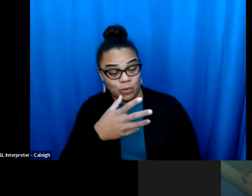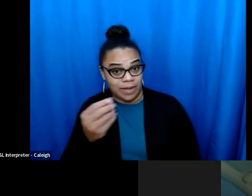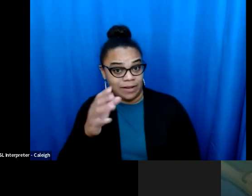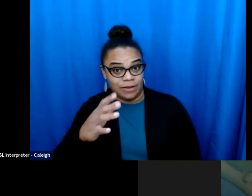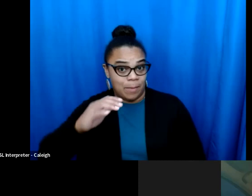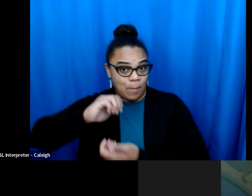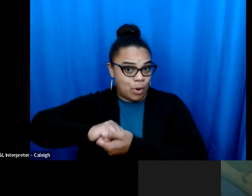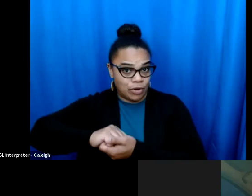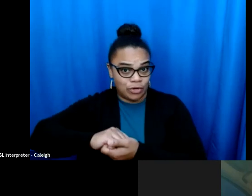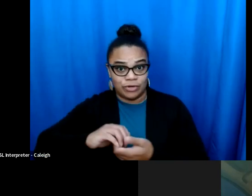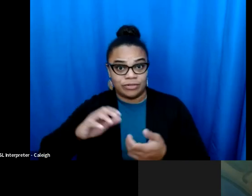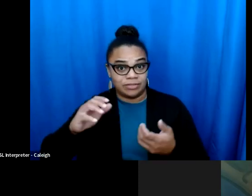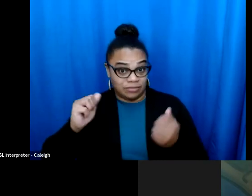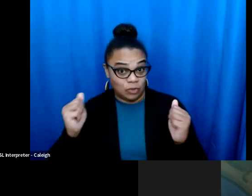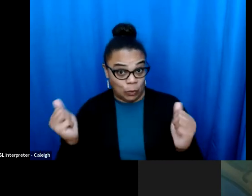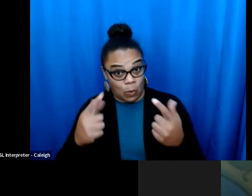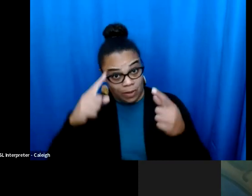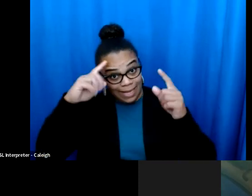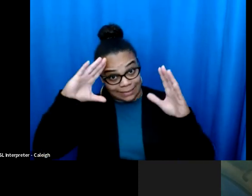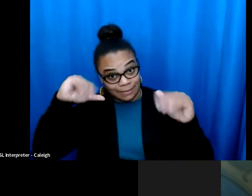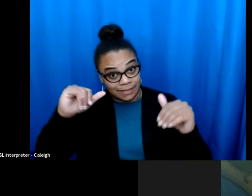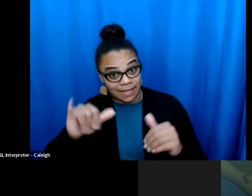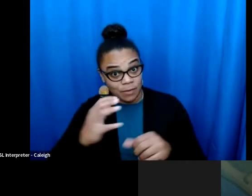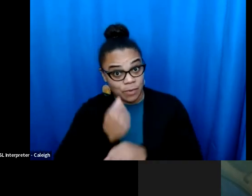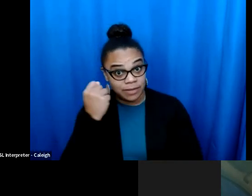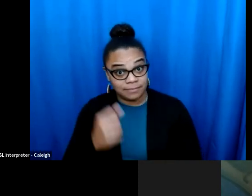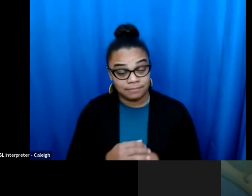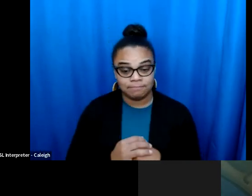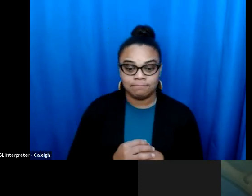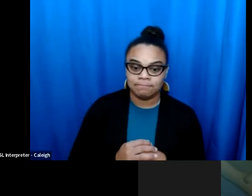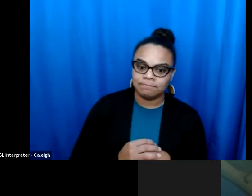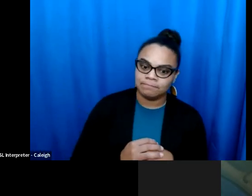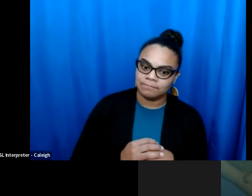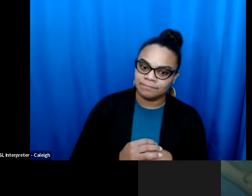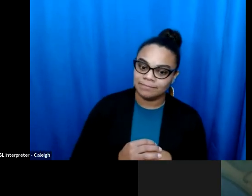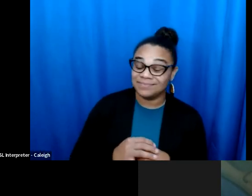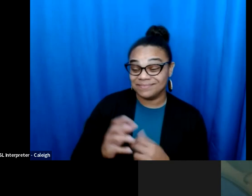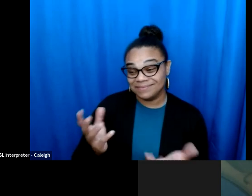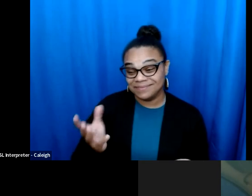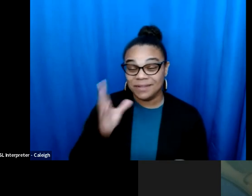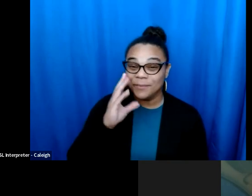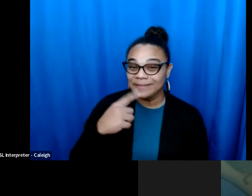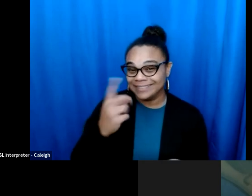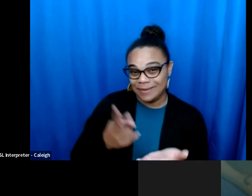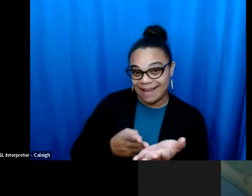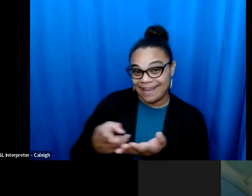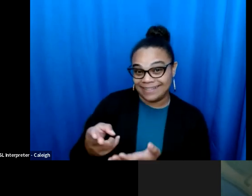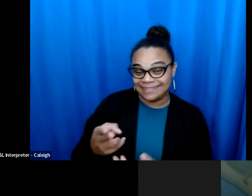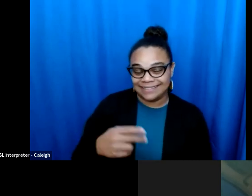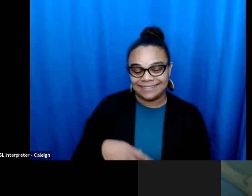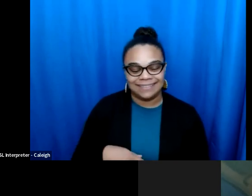state said no [broken audio]. >> SANDY: Micah, was this win something that you and partners and allies in the Not just the urban areas, but even in parts of the State, and know to extremist work had anticipated?